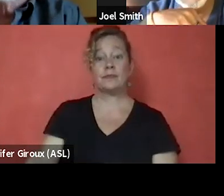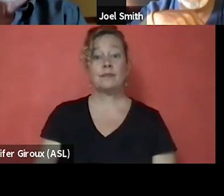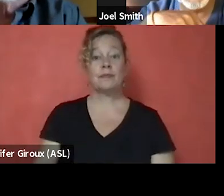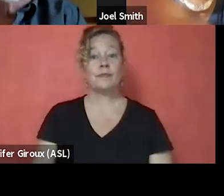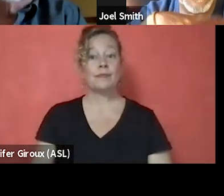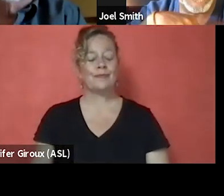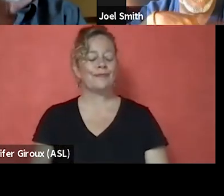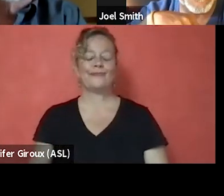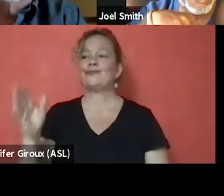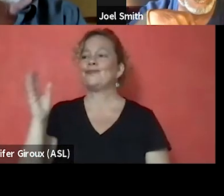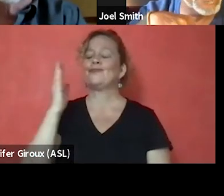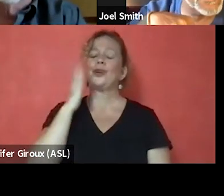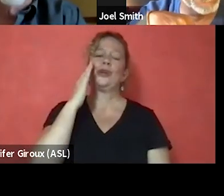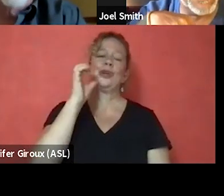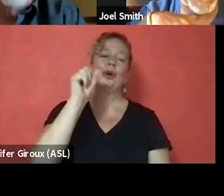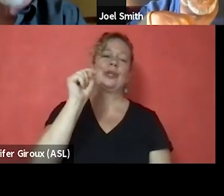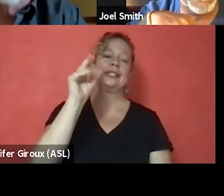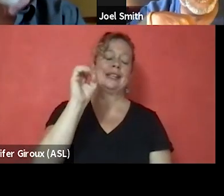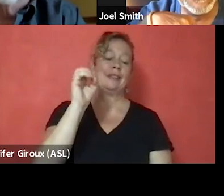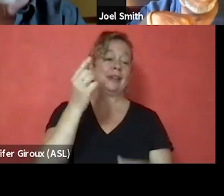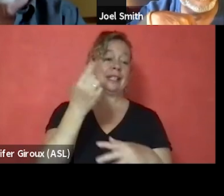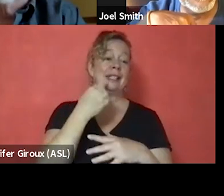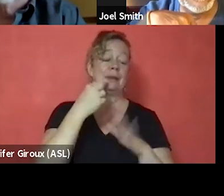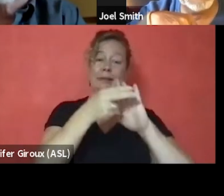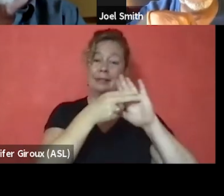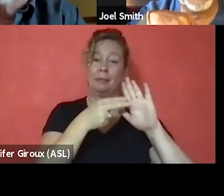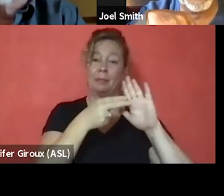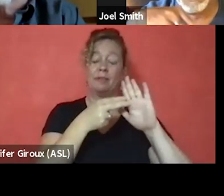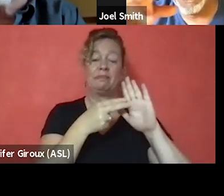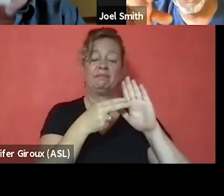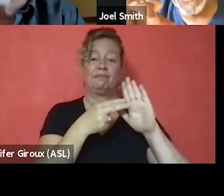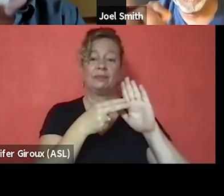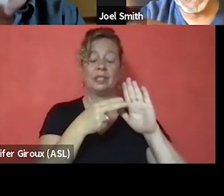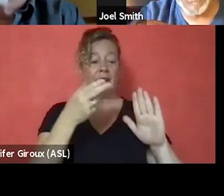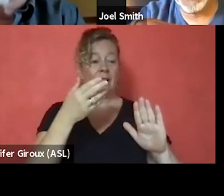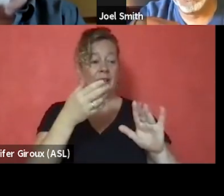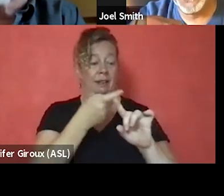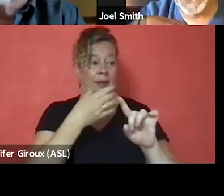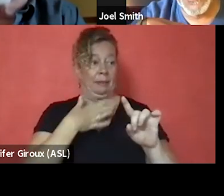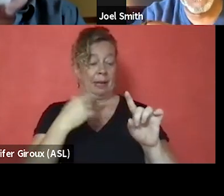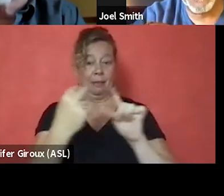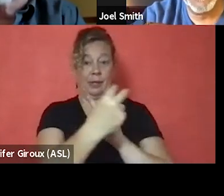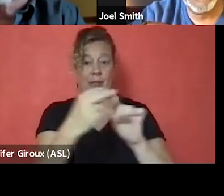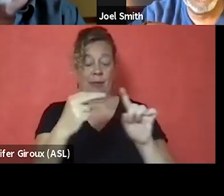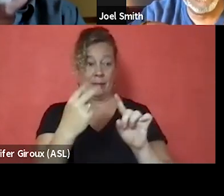[JC] Steve, I can say something real quick about stigma. From my perspective, it came from two fronts.